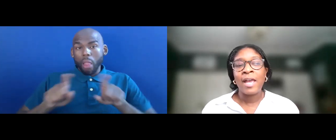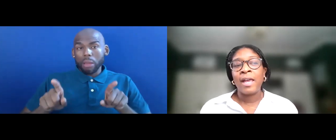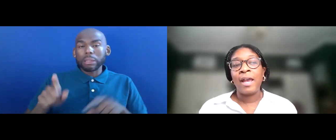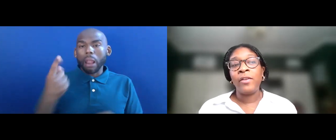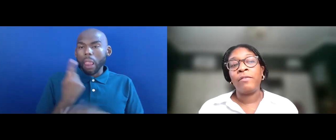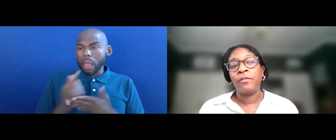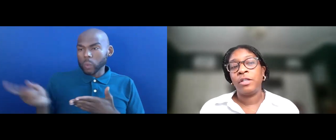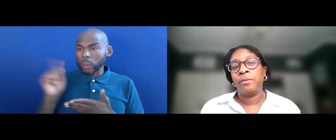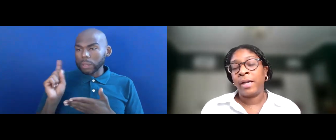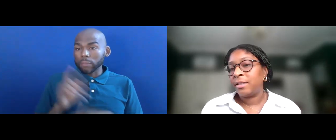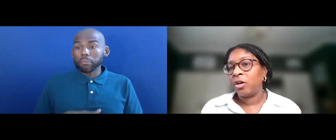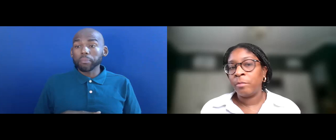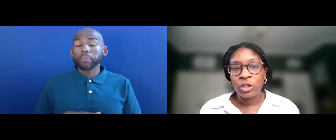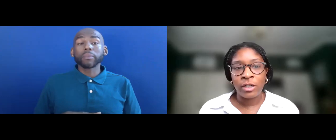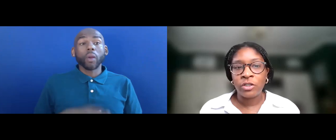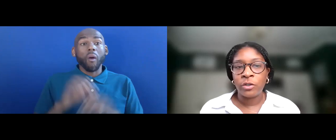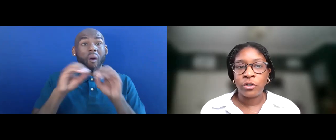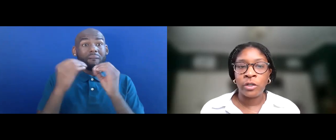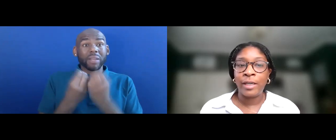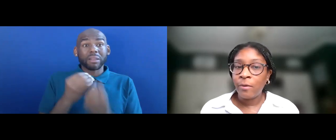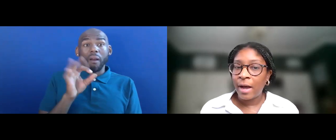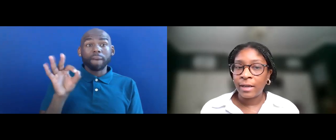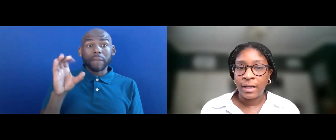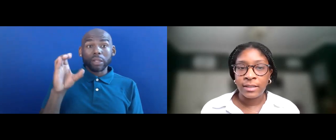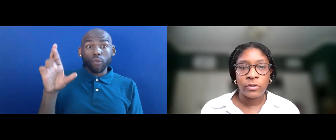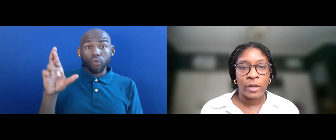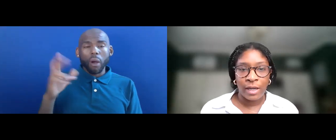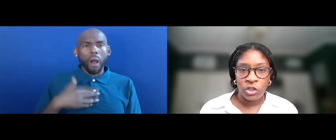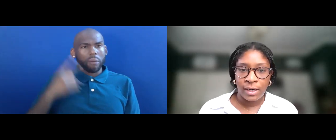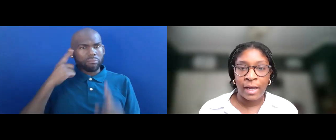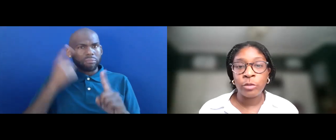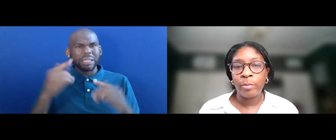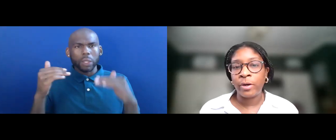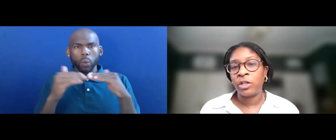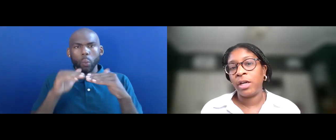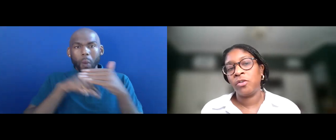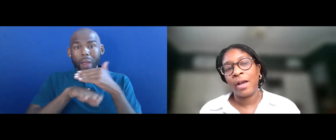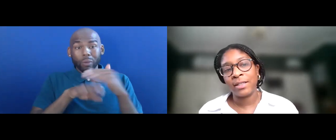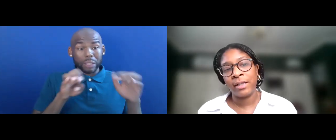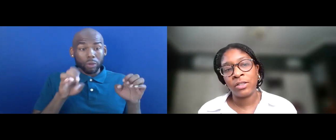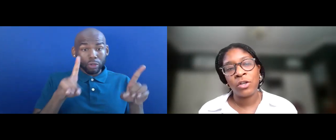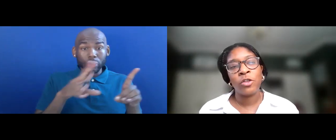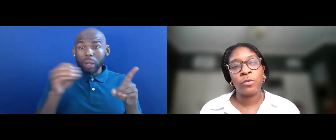IN THE OFFICE OF CIVIL RIGHTS, OUR MISSION IS TO ENSURE EQUAL ACCESS TO EDUCATION AND PROMOTE EDUCATIONAL EXCELLENCE